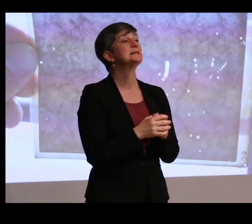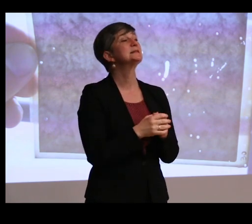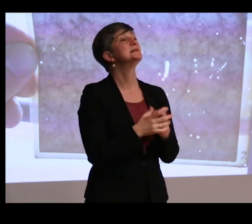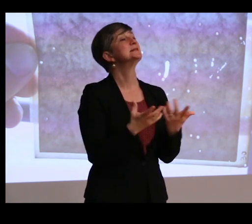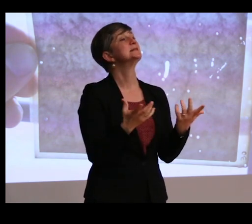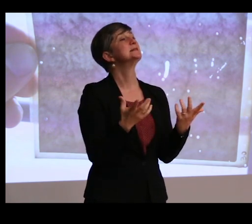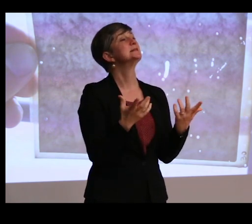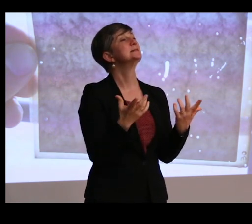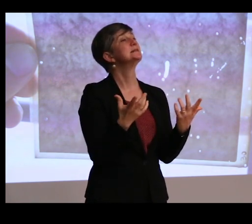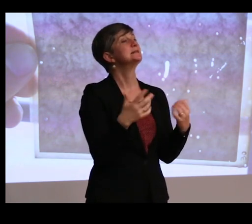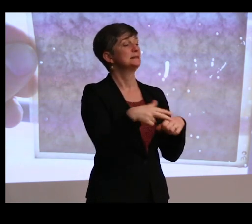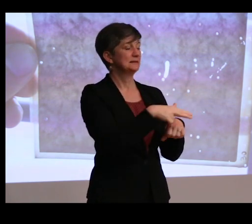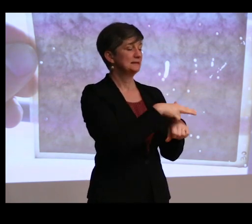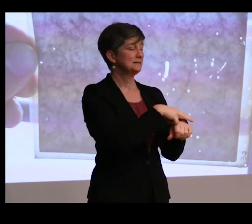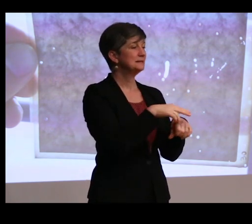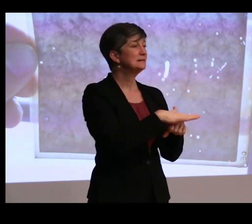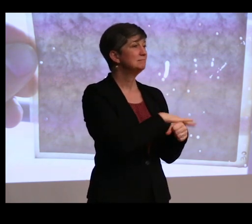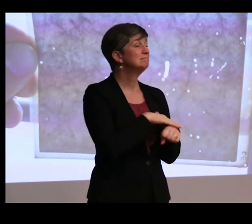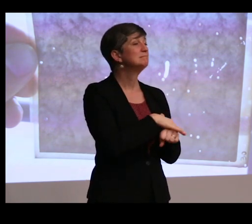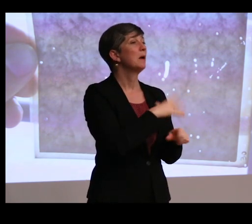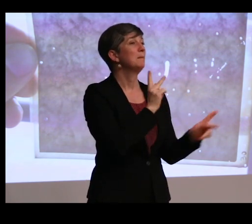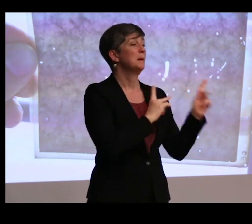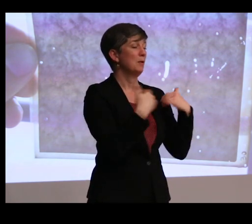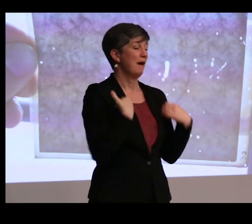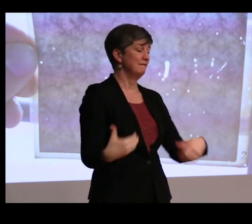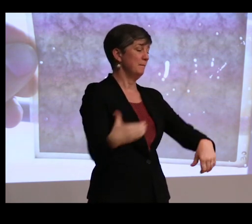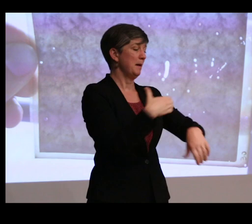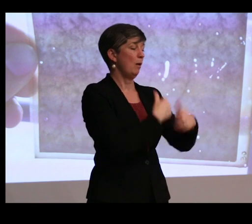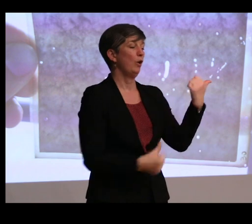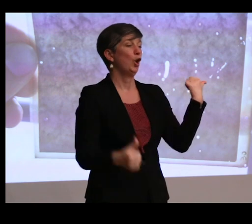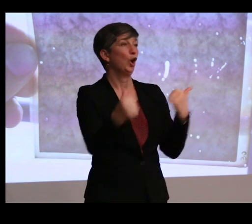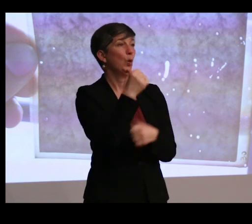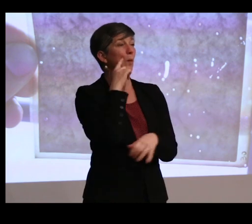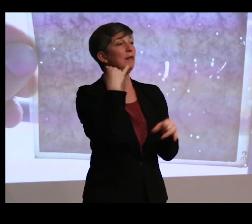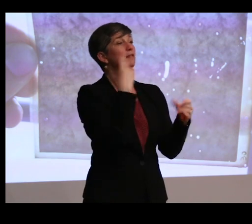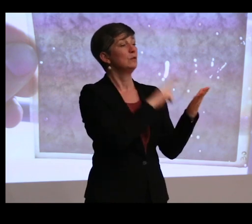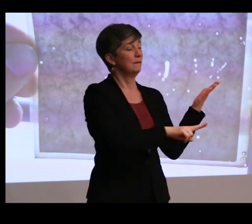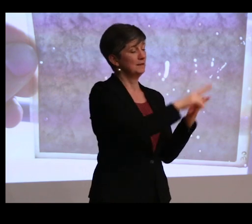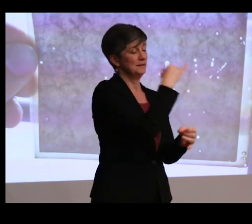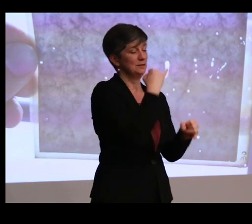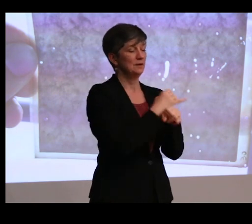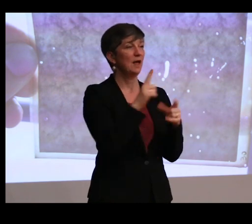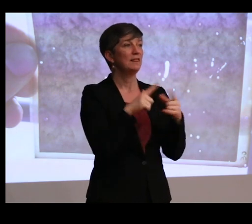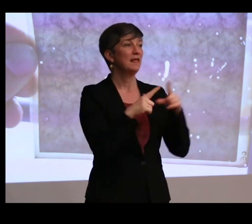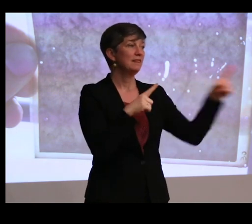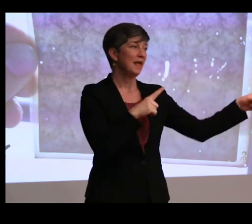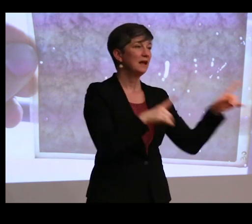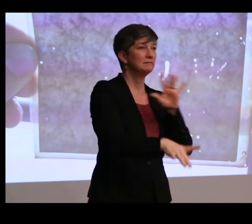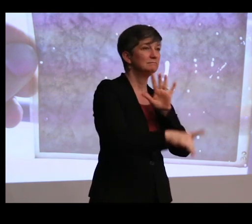indigenous people in positions of power within museums and institutions who basically can then set the agenda.